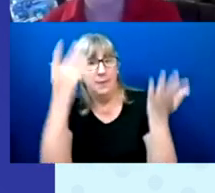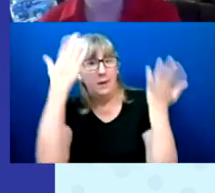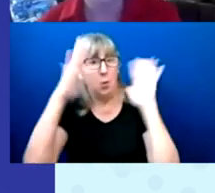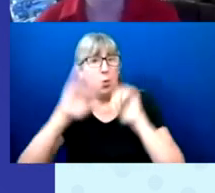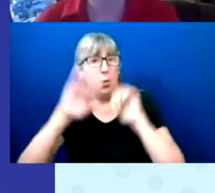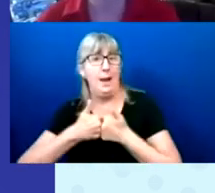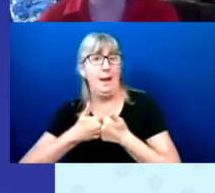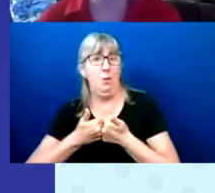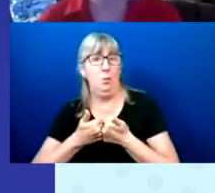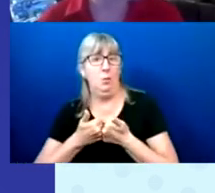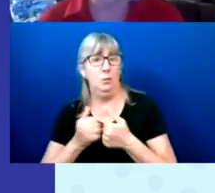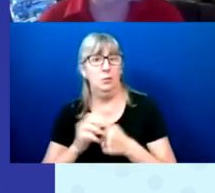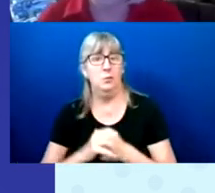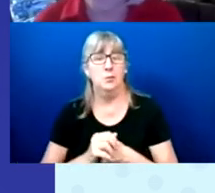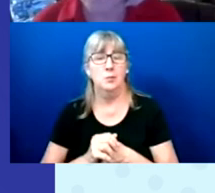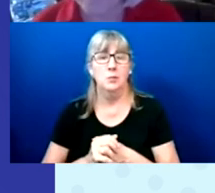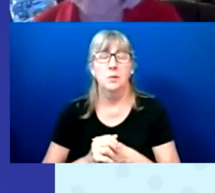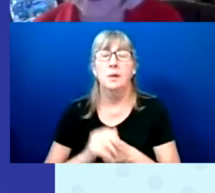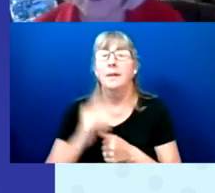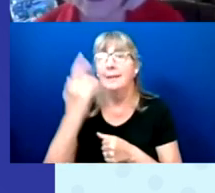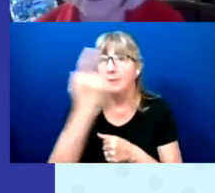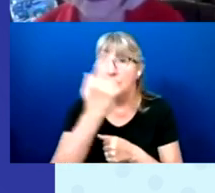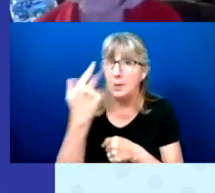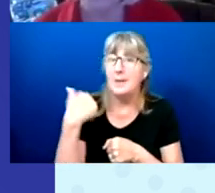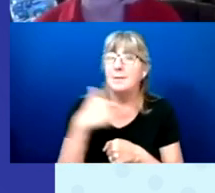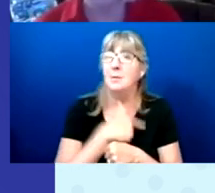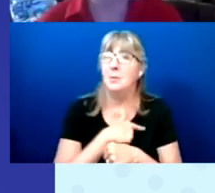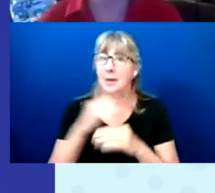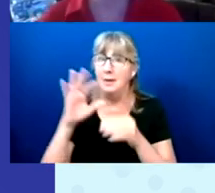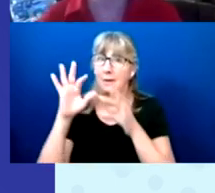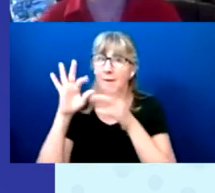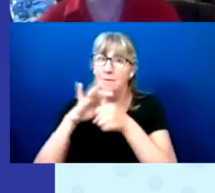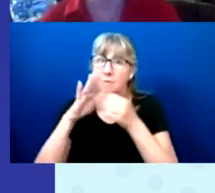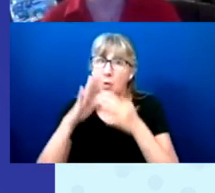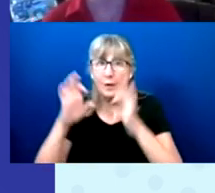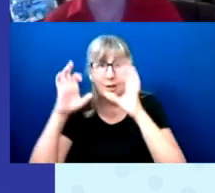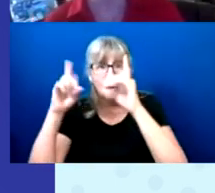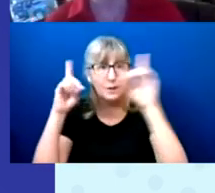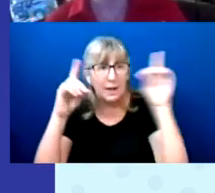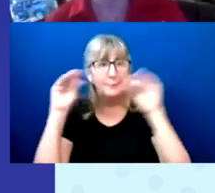That's why we spend so much time on voter education, and we want to let you know we